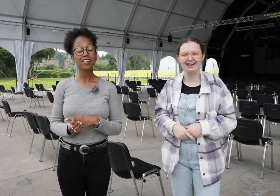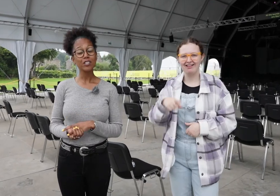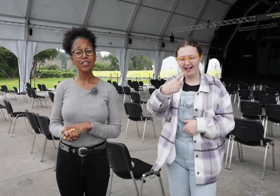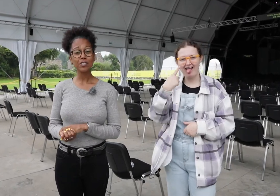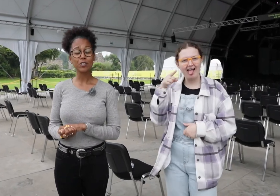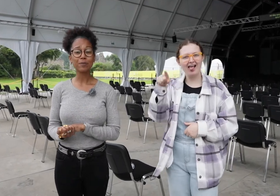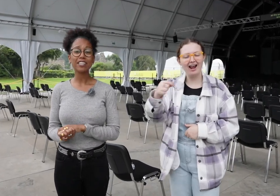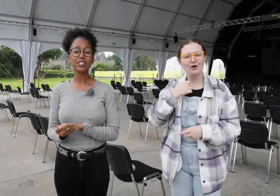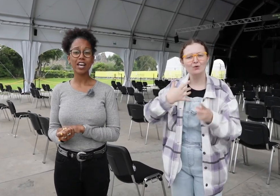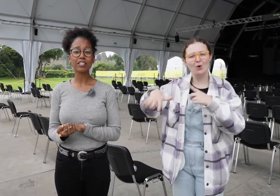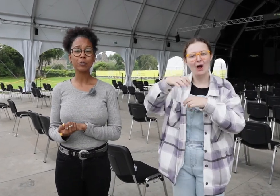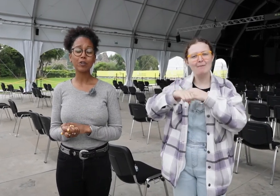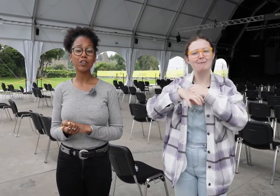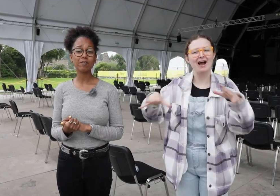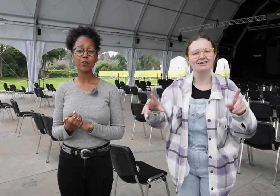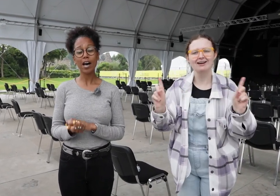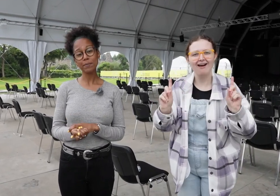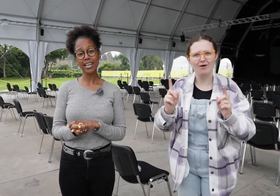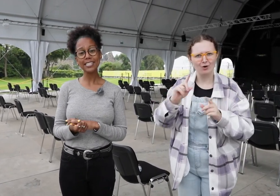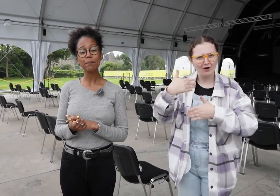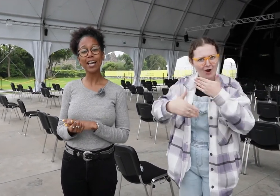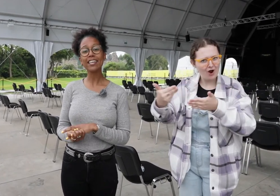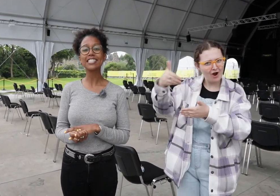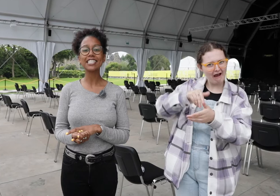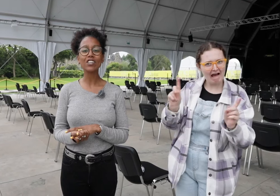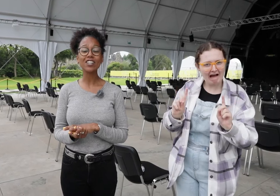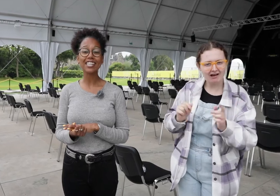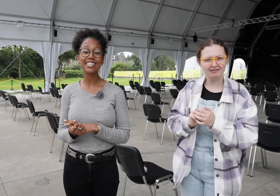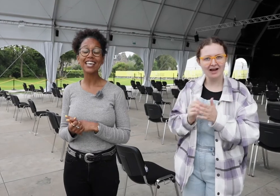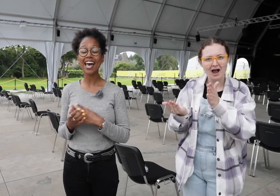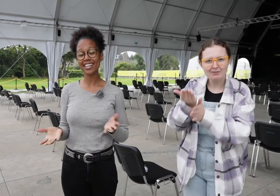Go to our social media channels where you can view updates, behind the scenes content and